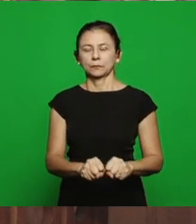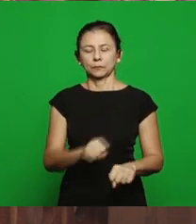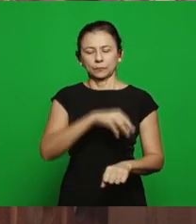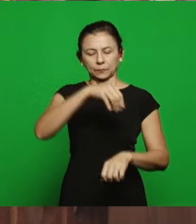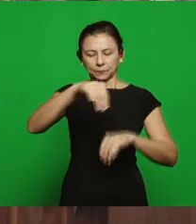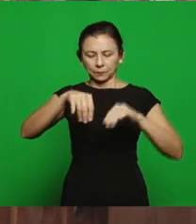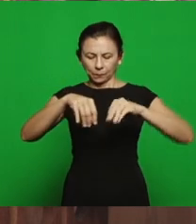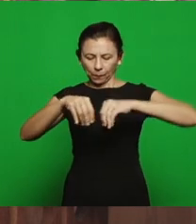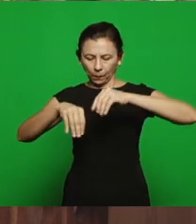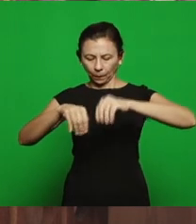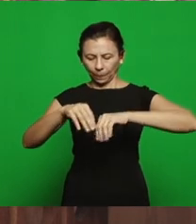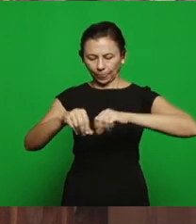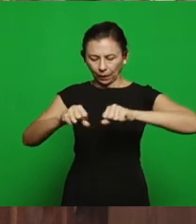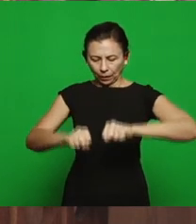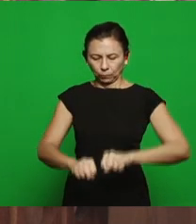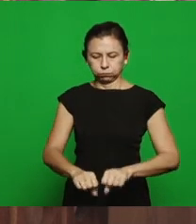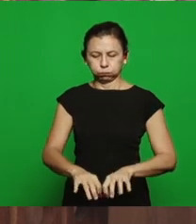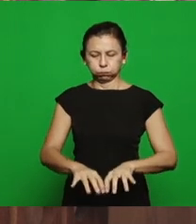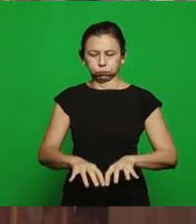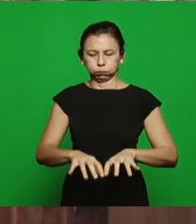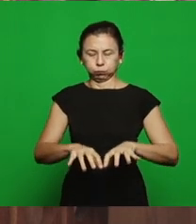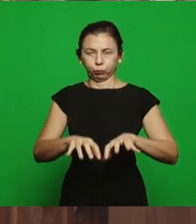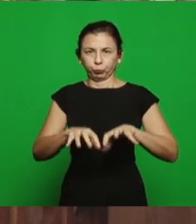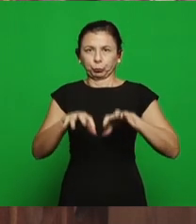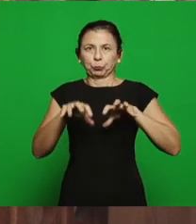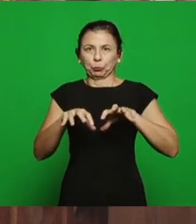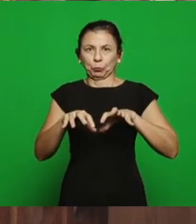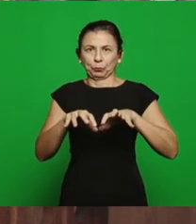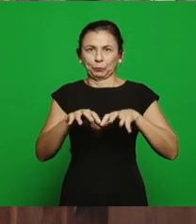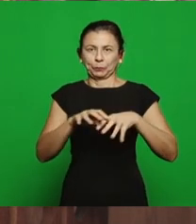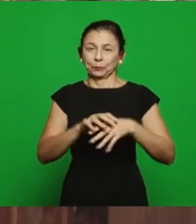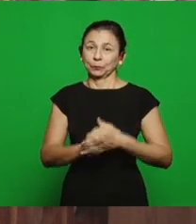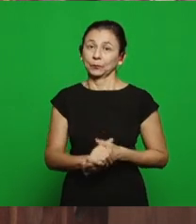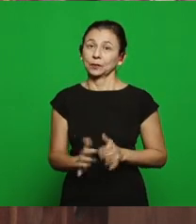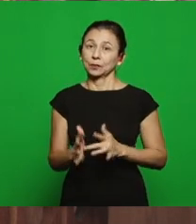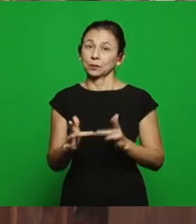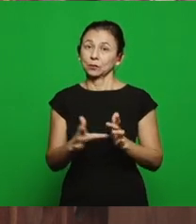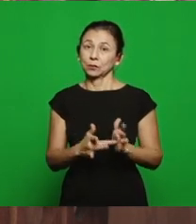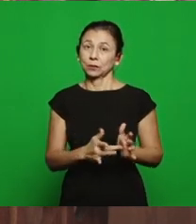in and Jesus says: beware of the leaven of the Pharisees, because it was